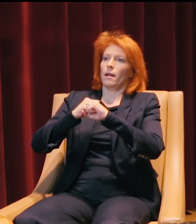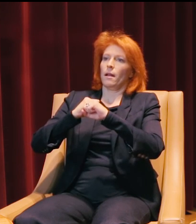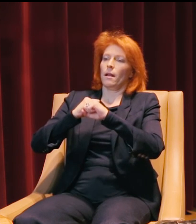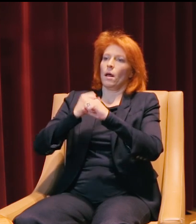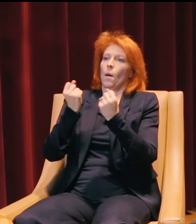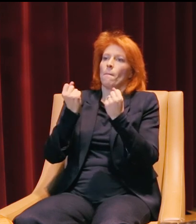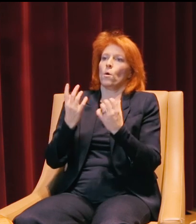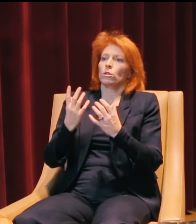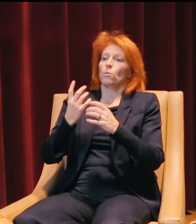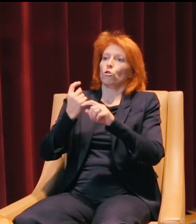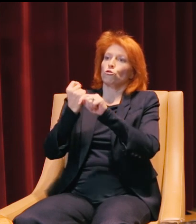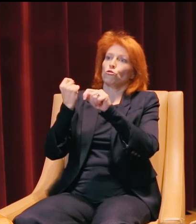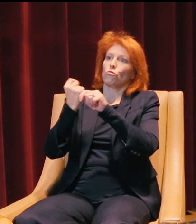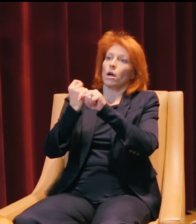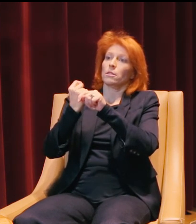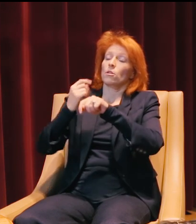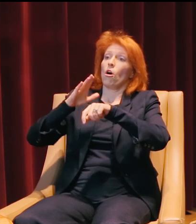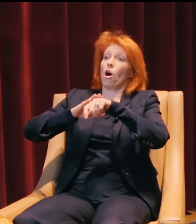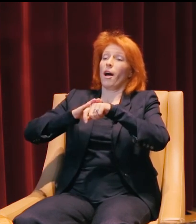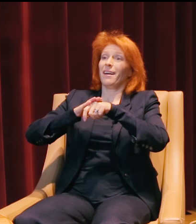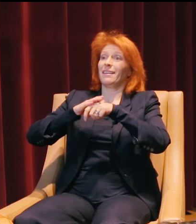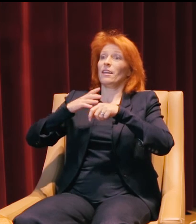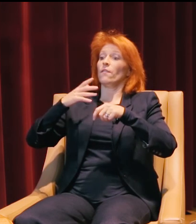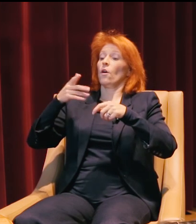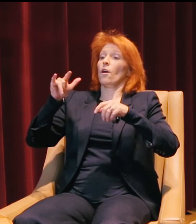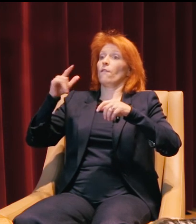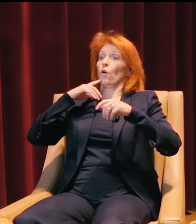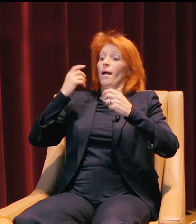multiply trucks on an air field for our air field vehicles.